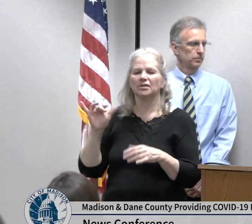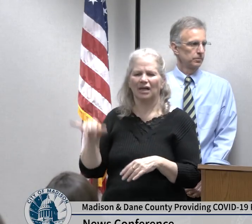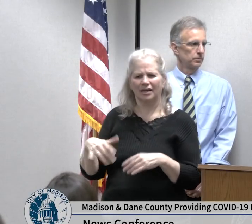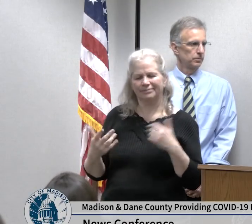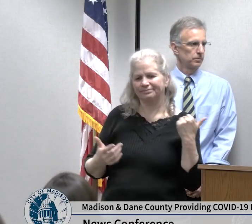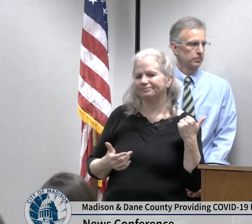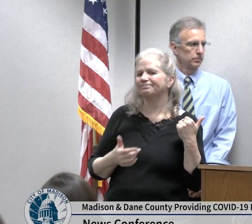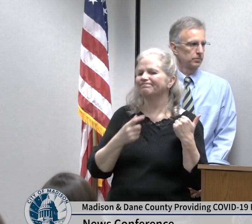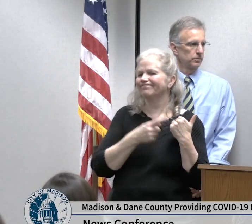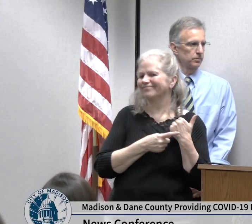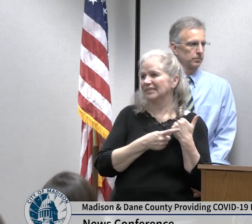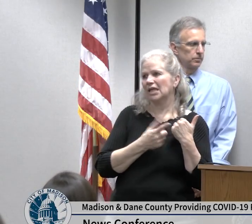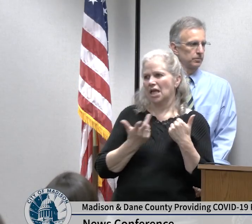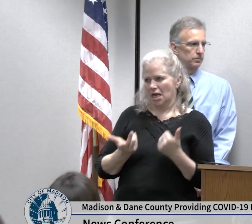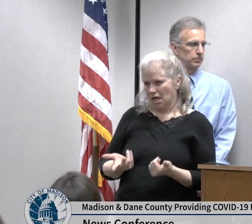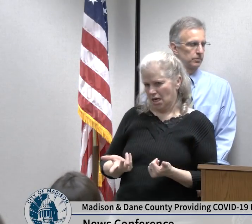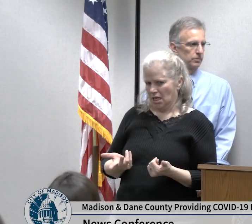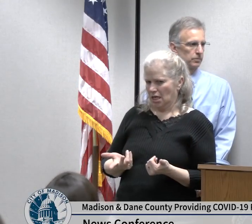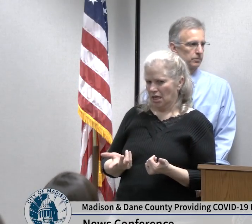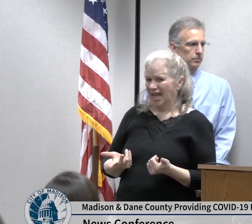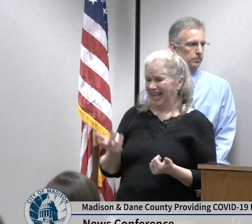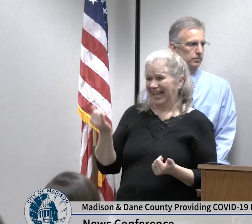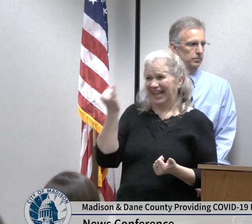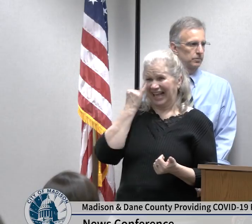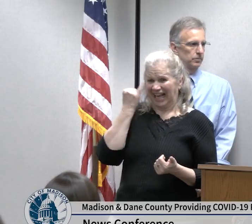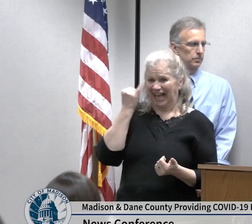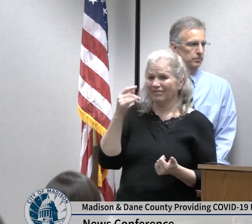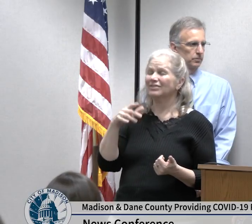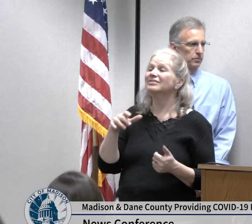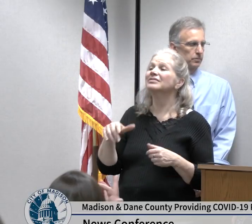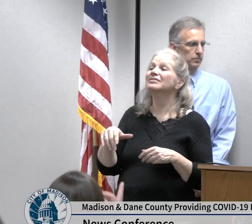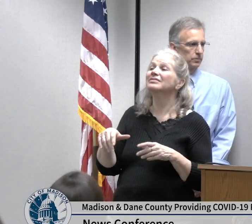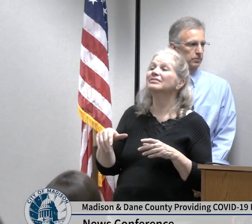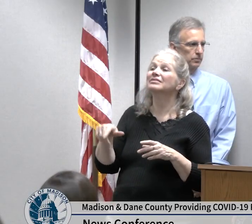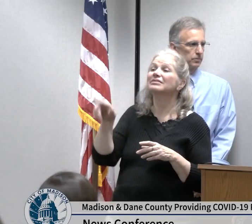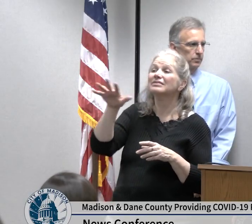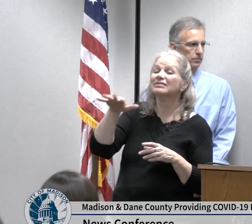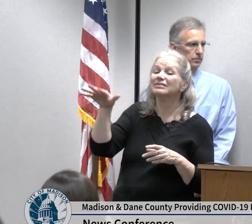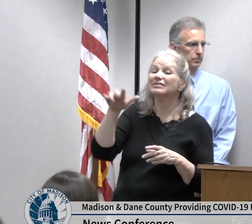which puts you at a higher risk for becoming ill that we're asking you to